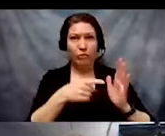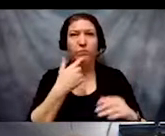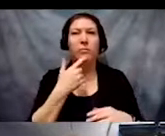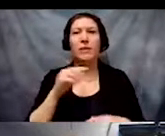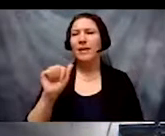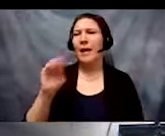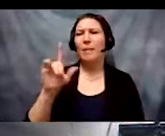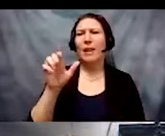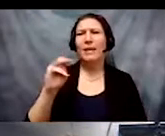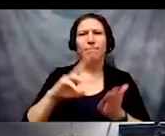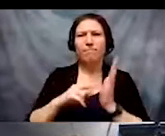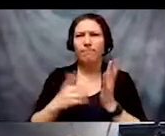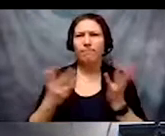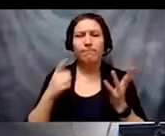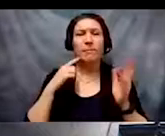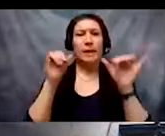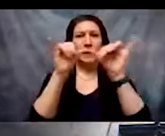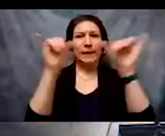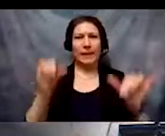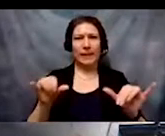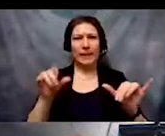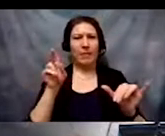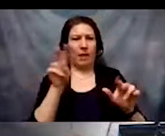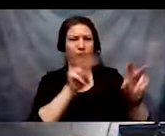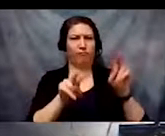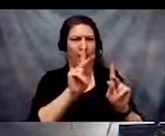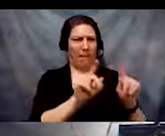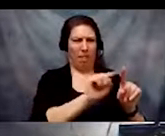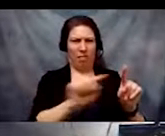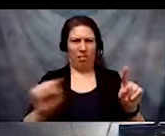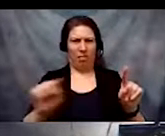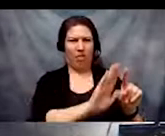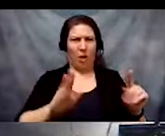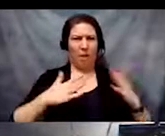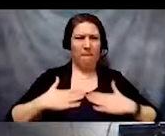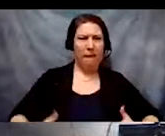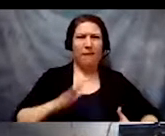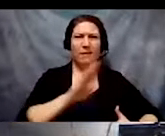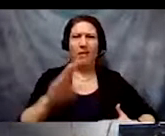is a system of assigning value to people's bodies and minds based